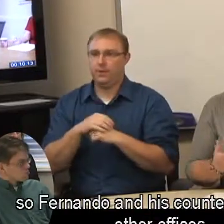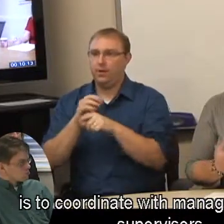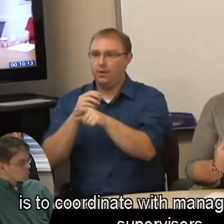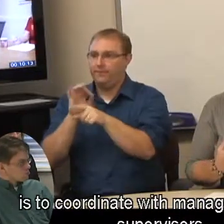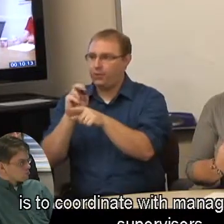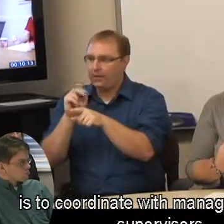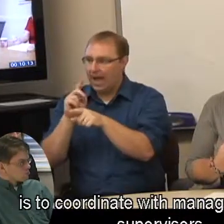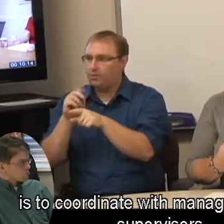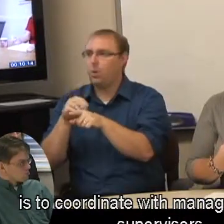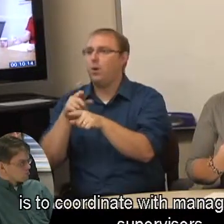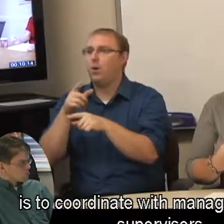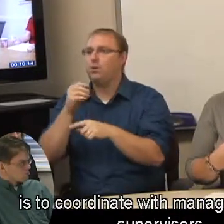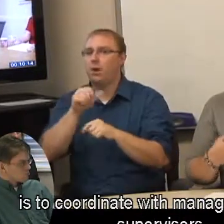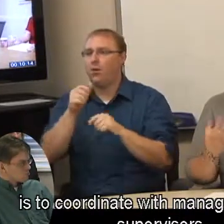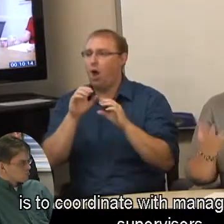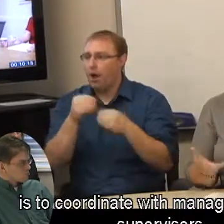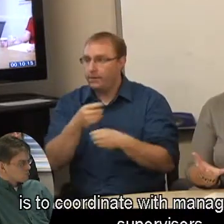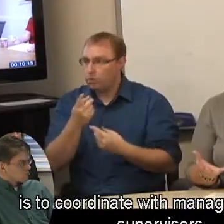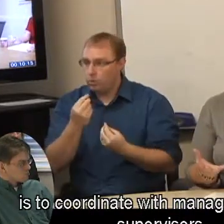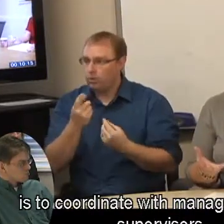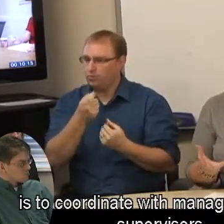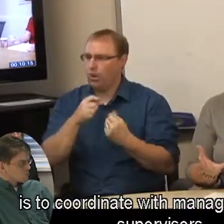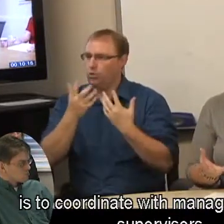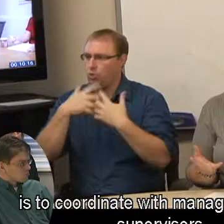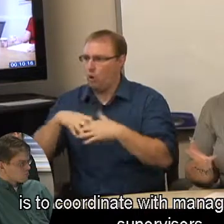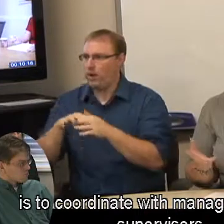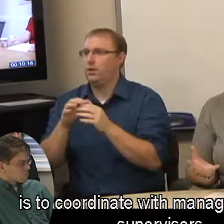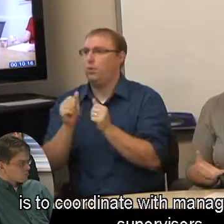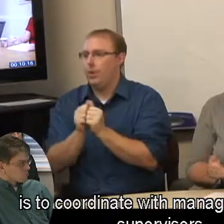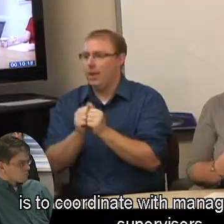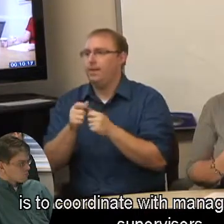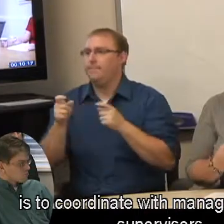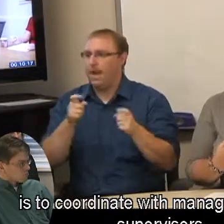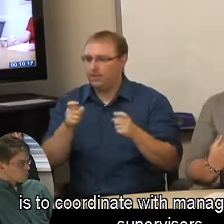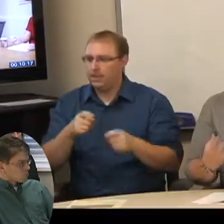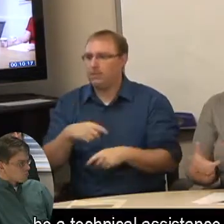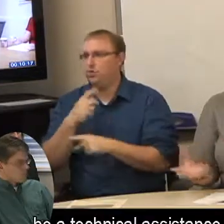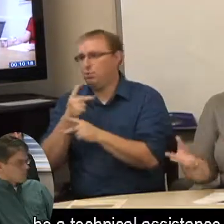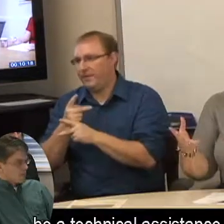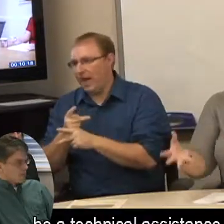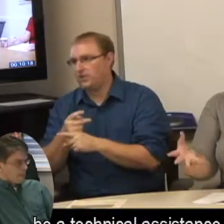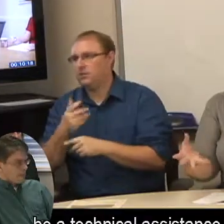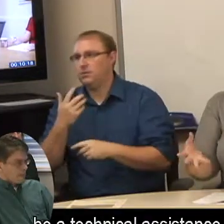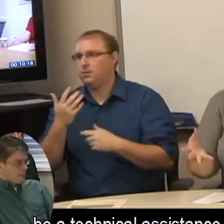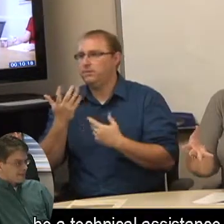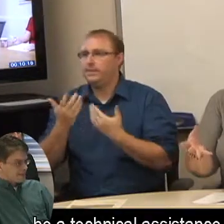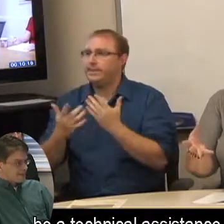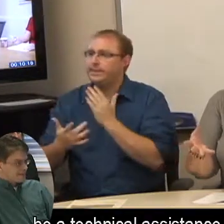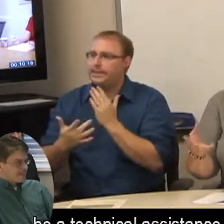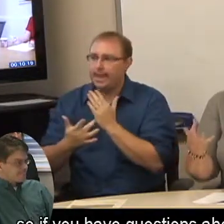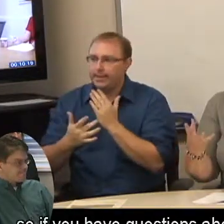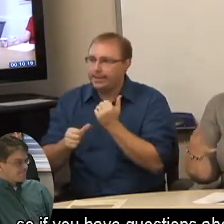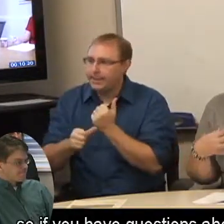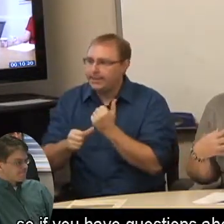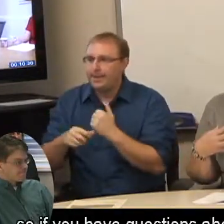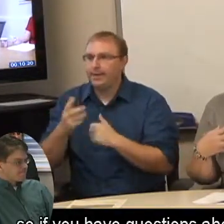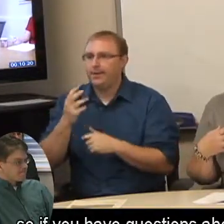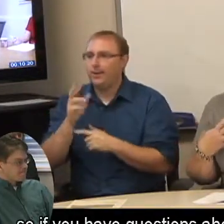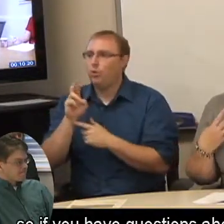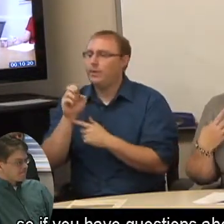is to coordinate with management, with supervisors, be a technical assistance resource, so if you have questions about the case